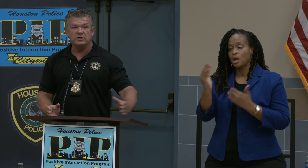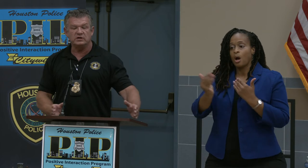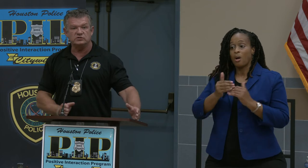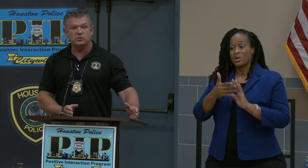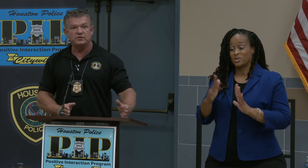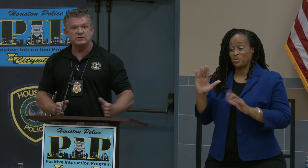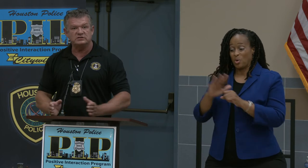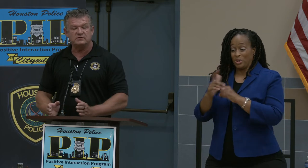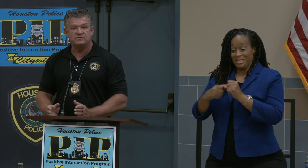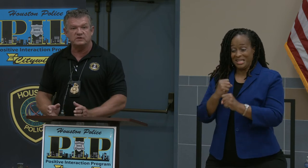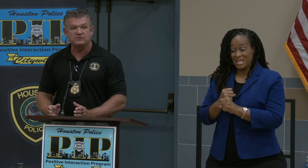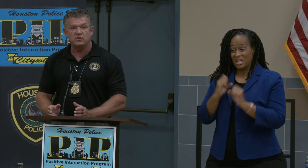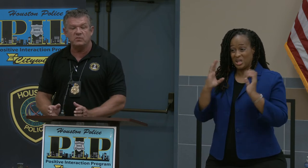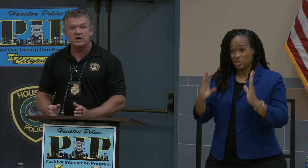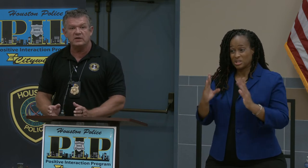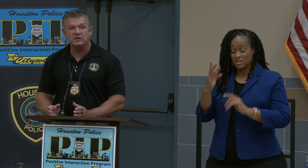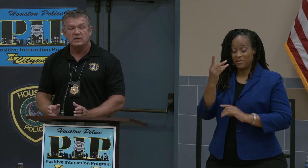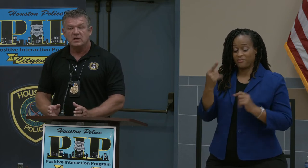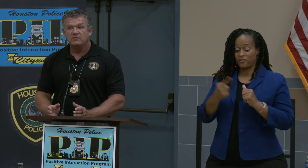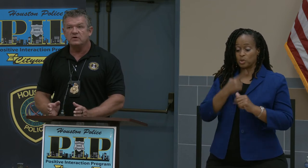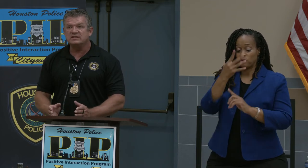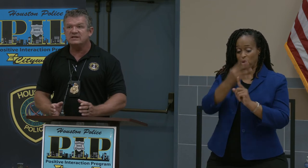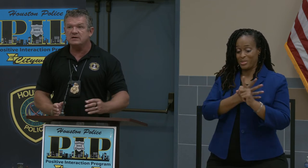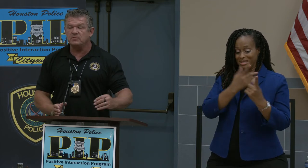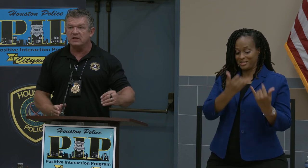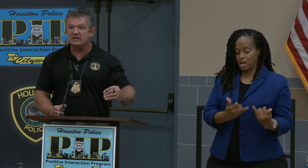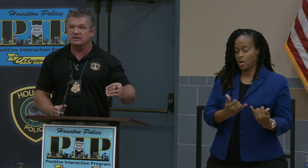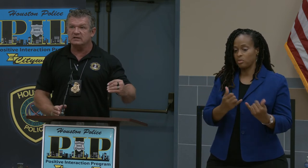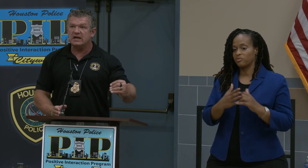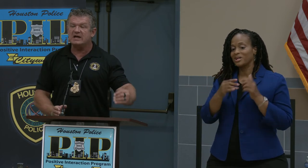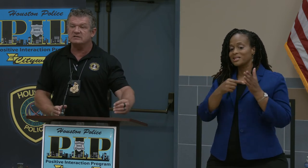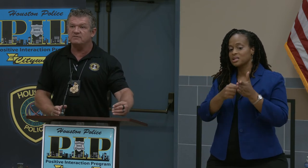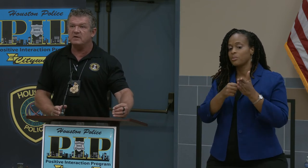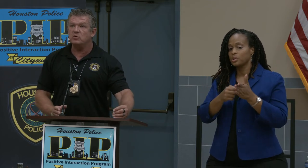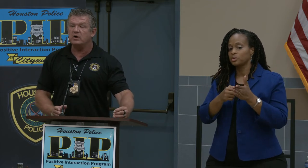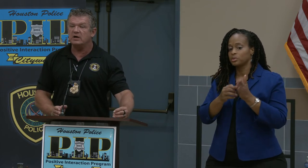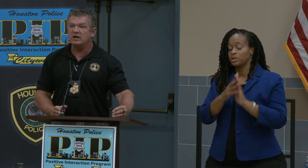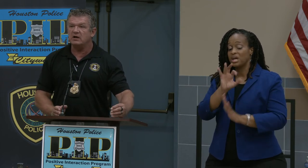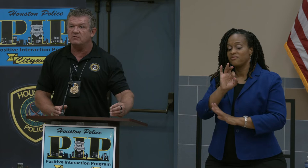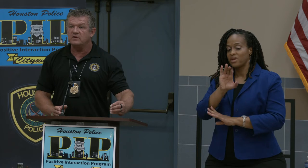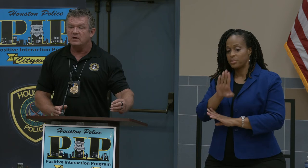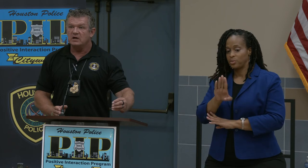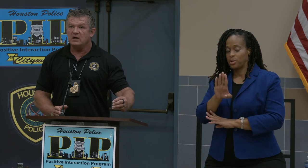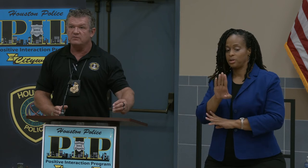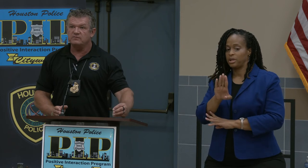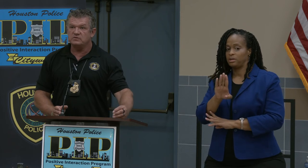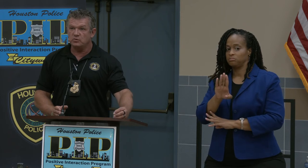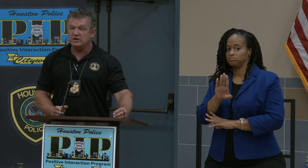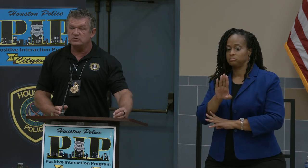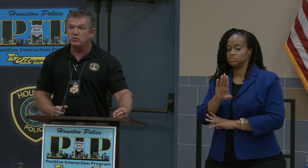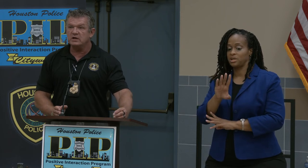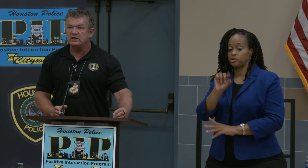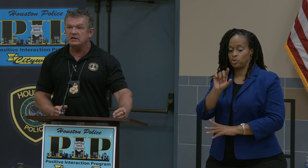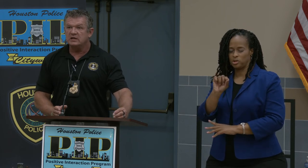year's worth in just the first four months. for example, like the February of 2020